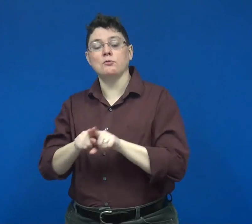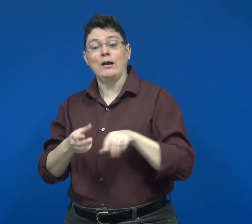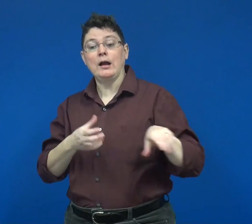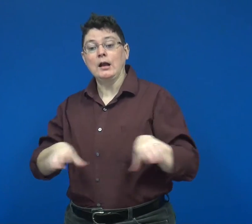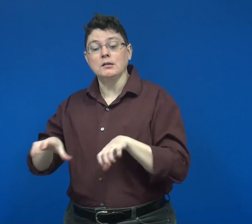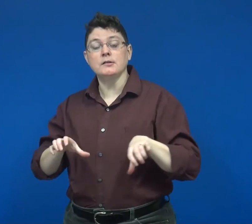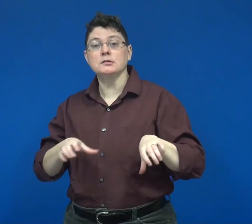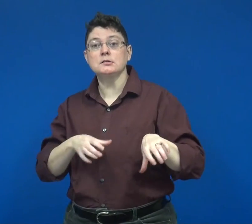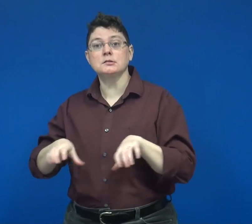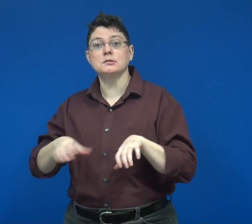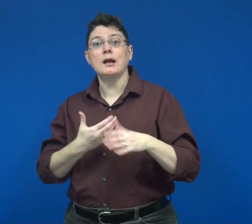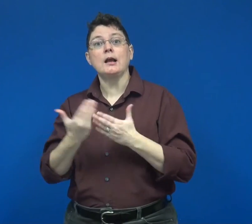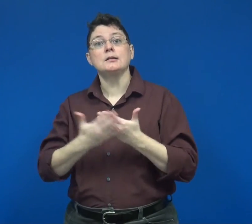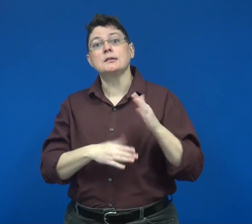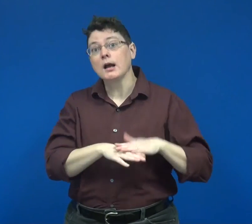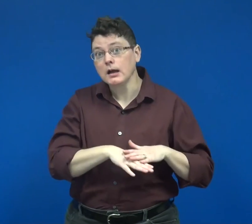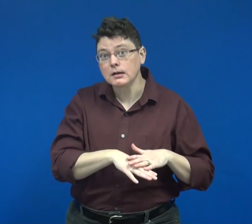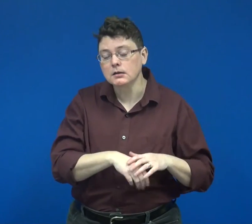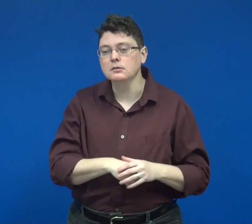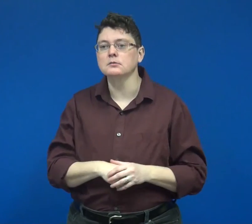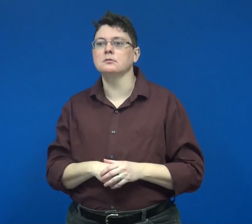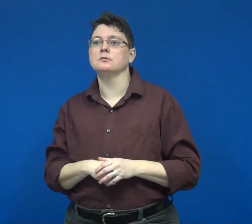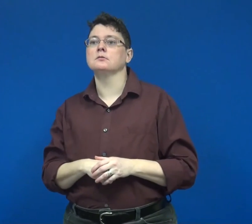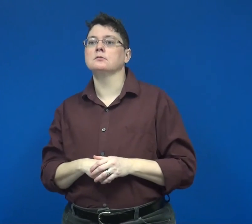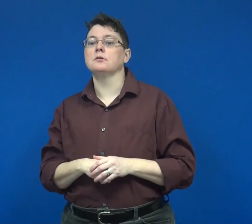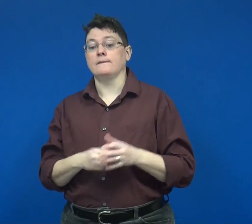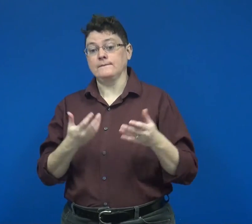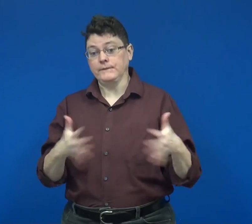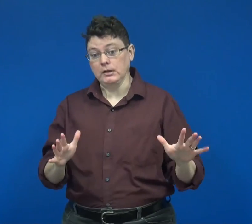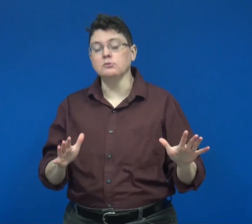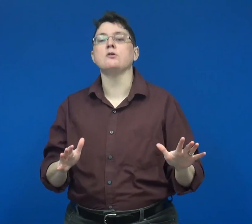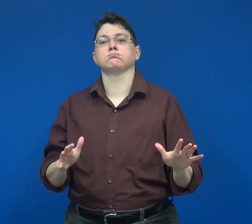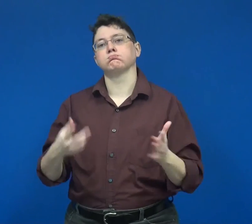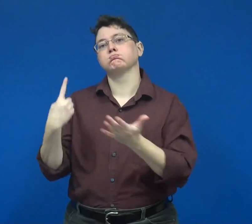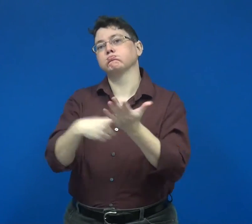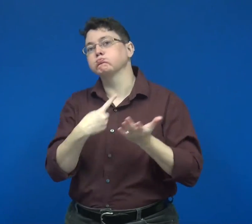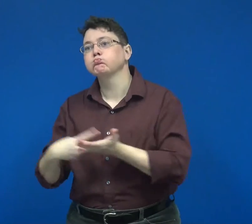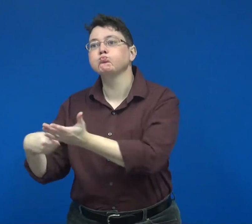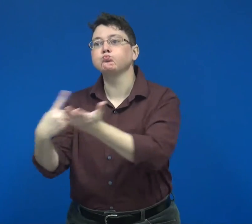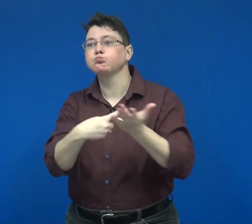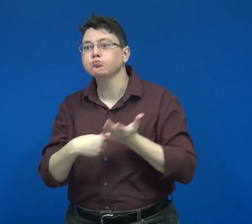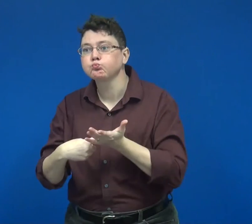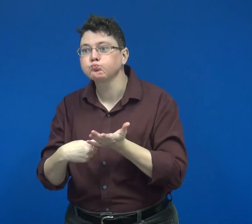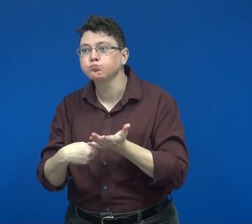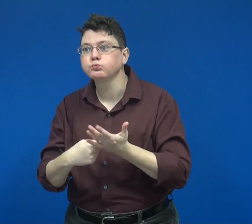but also included some hands-on activities, which were followed by discussion.